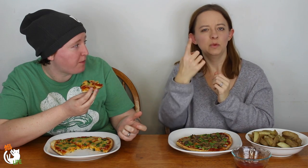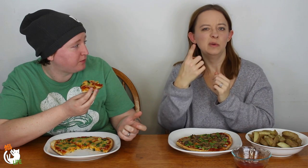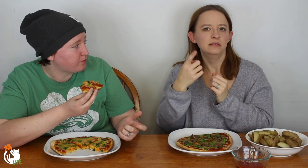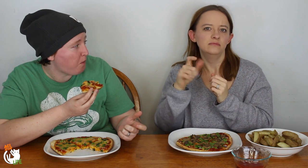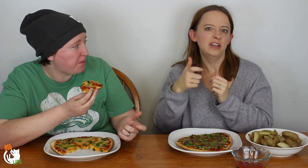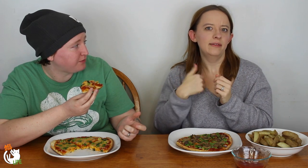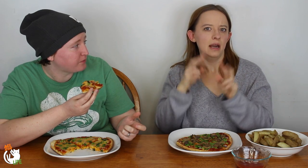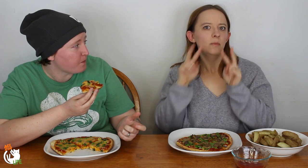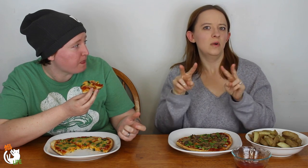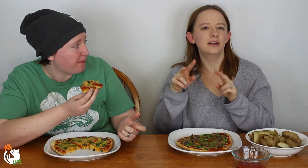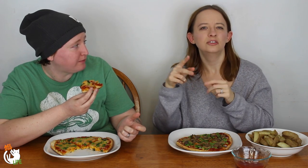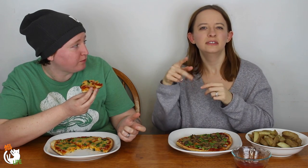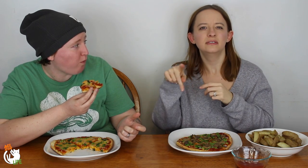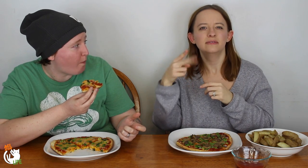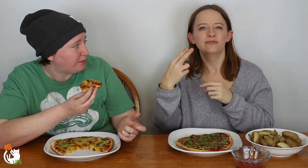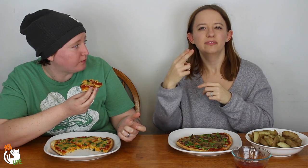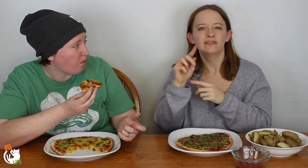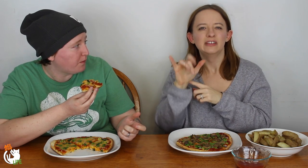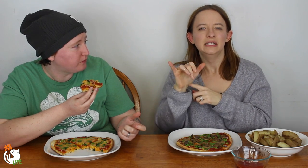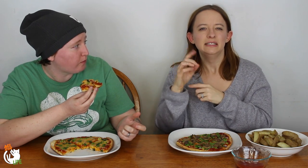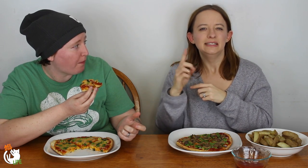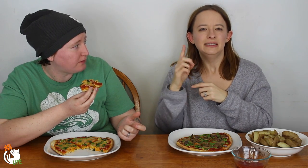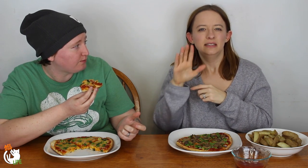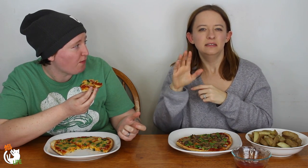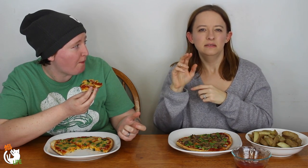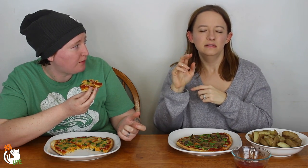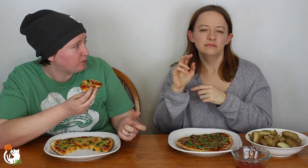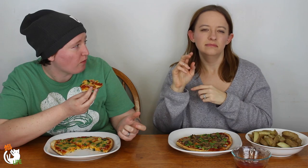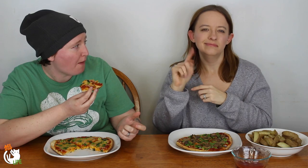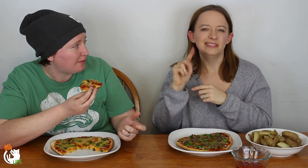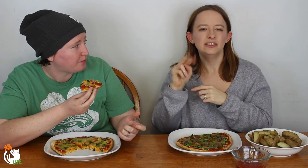For example, one of the channels that I watch, Philly D --